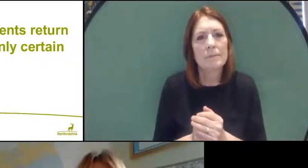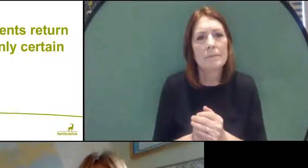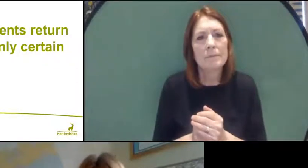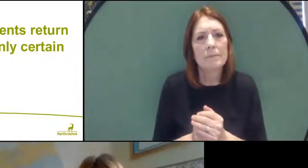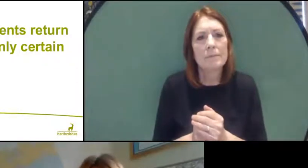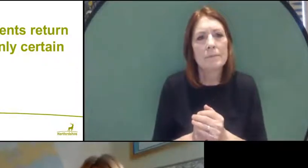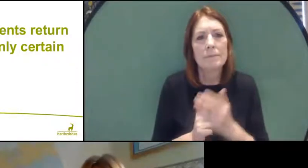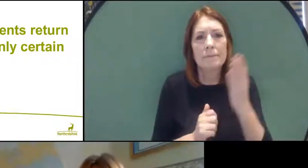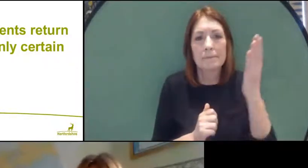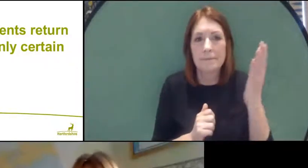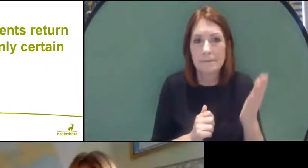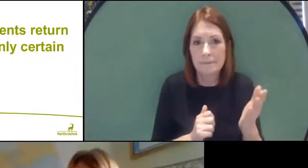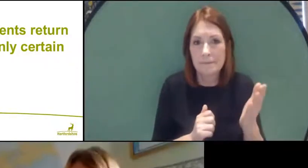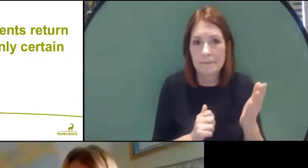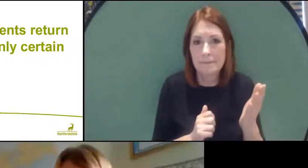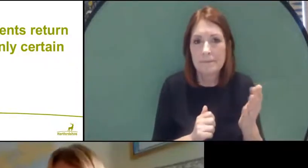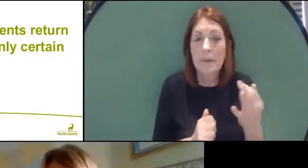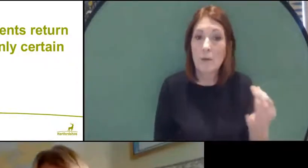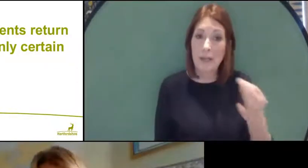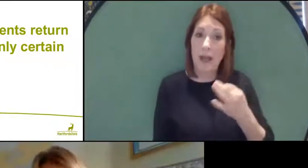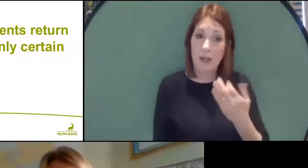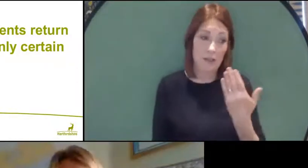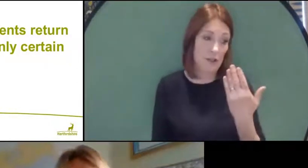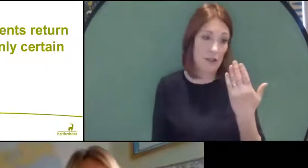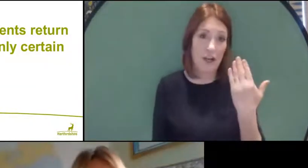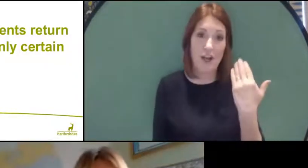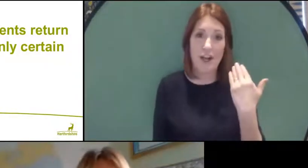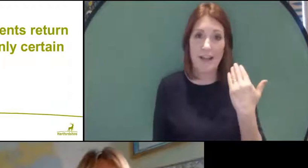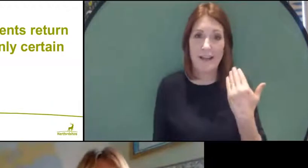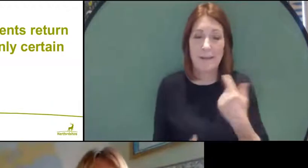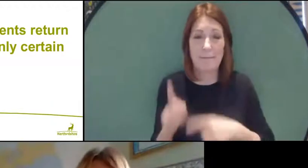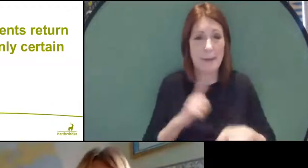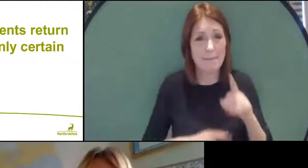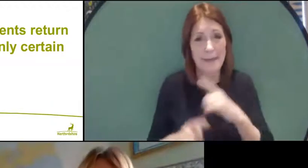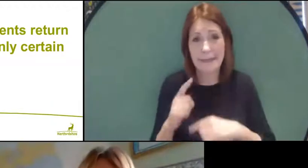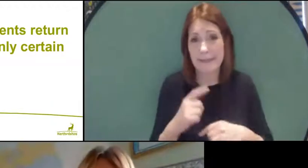Now, I was asked this earlier today in a meeting and my answer was "I don't know".